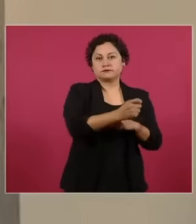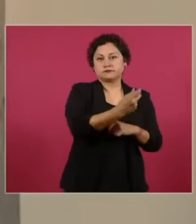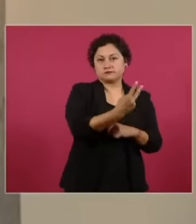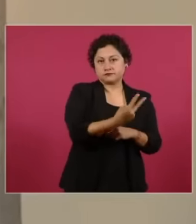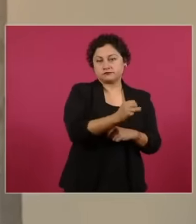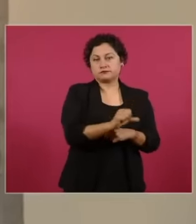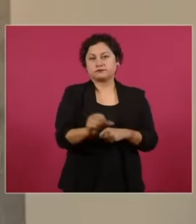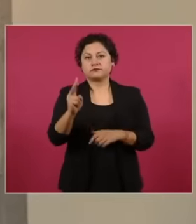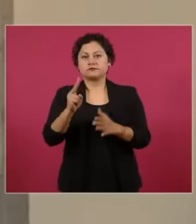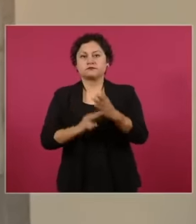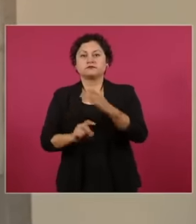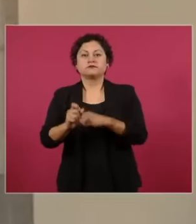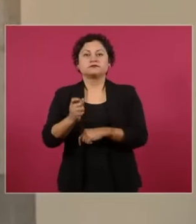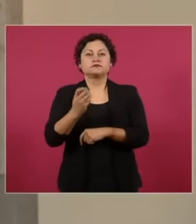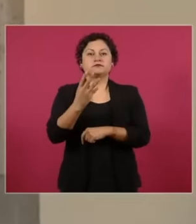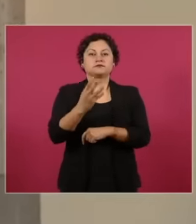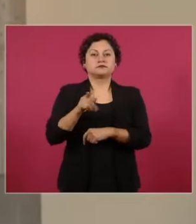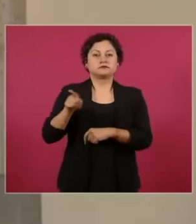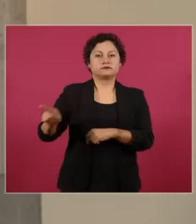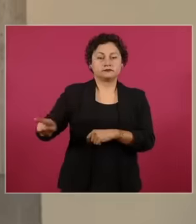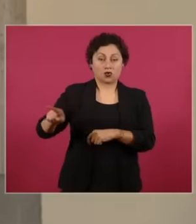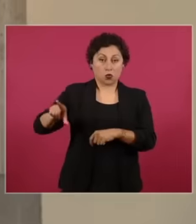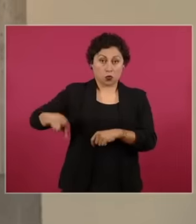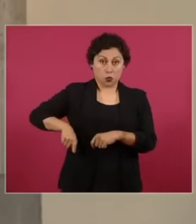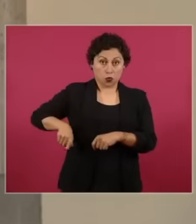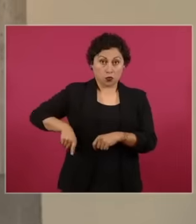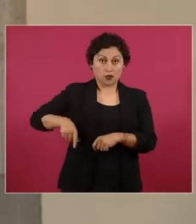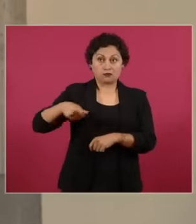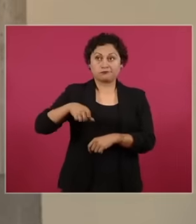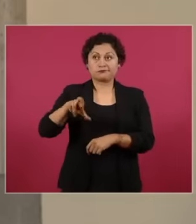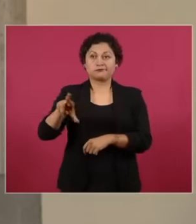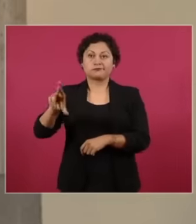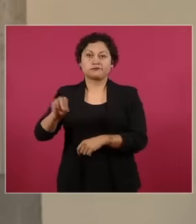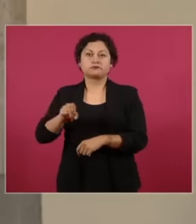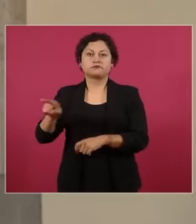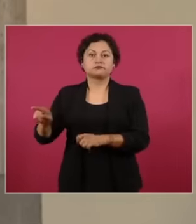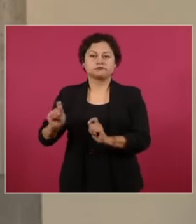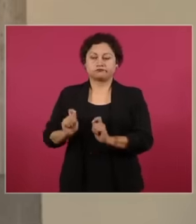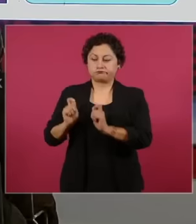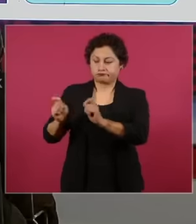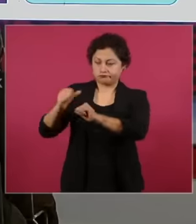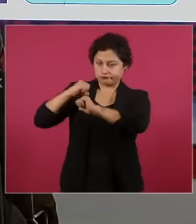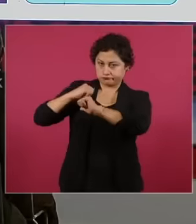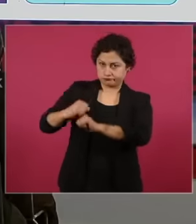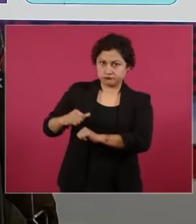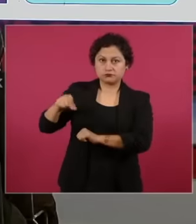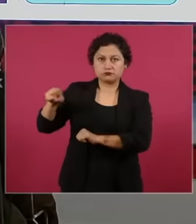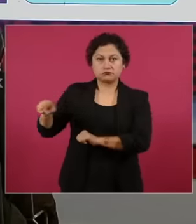been in charge of disbursing these resources and delivering renovations, above all, and